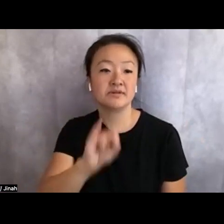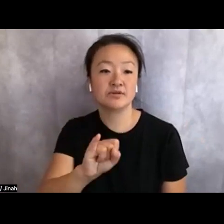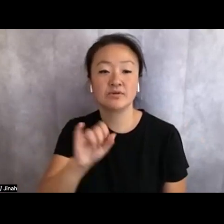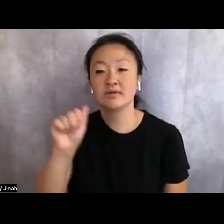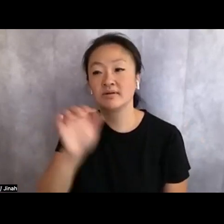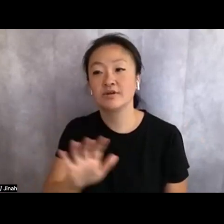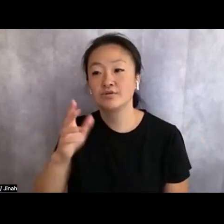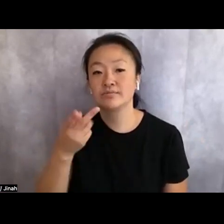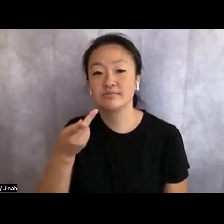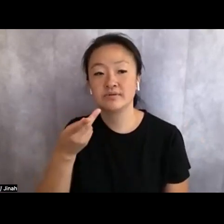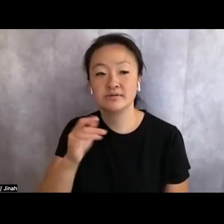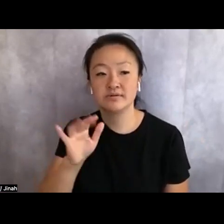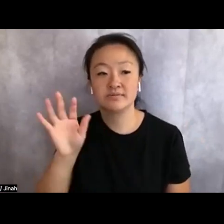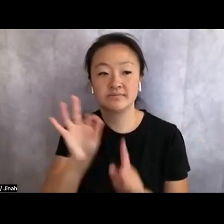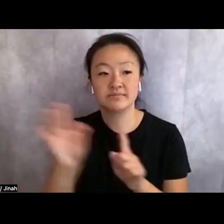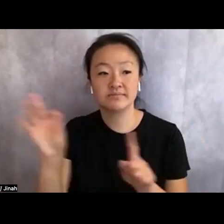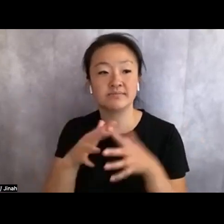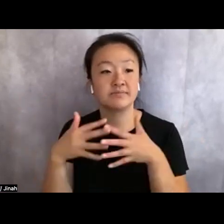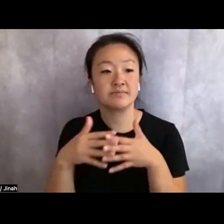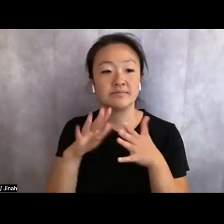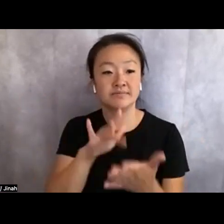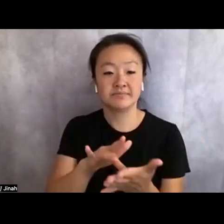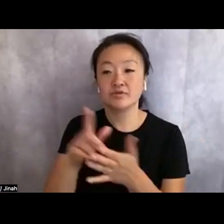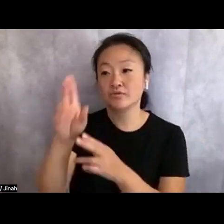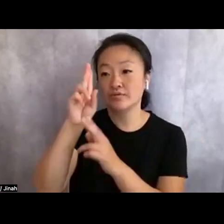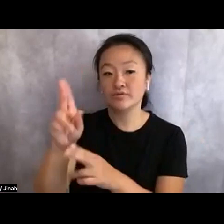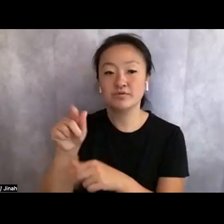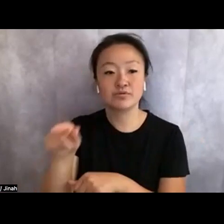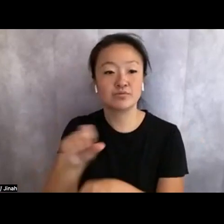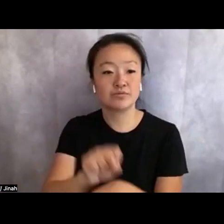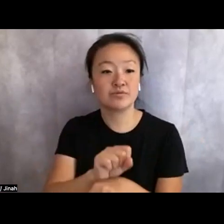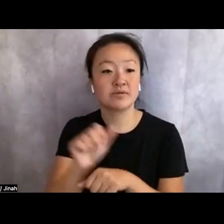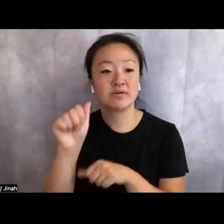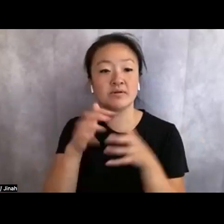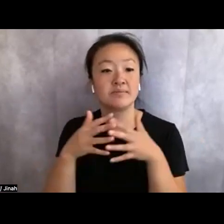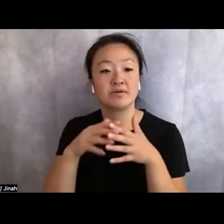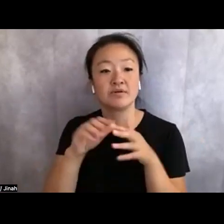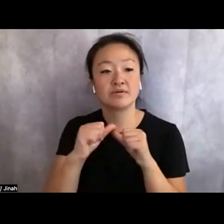She was also honored to work with the American Association of Hiroshima Nagasaki A-Bomb